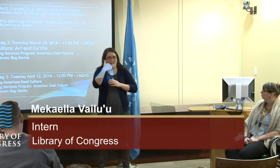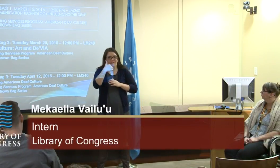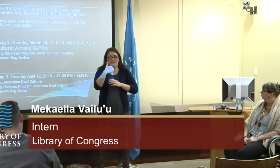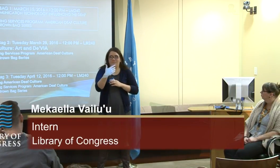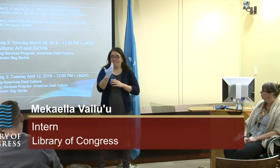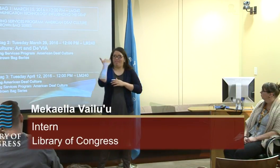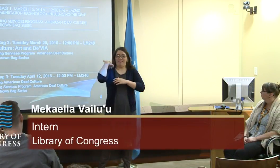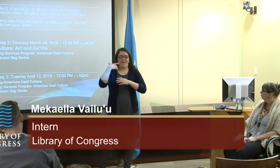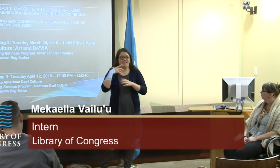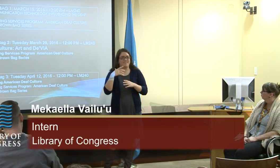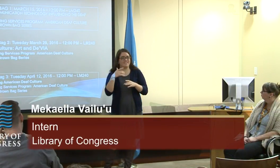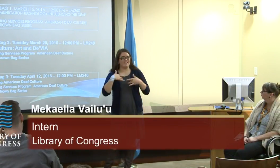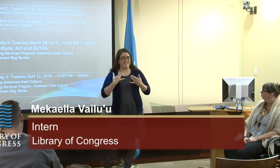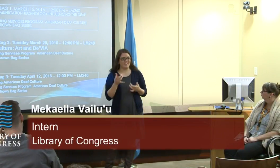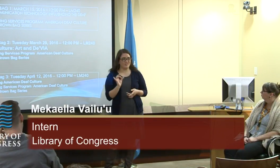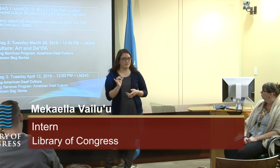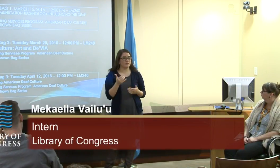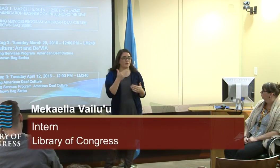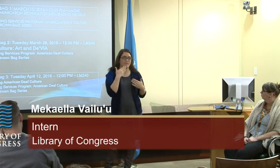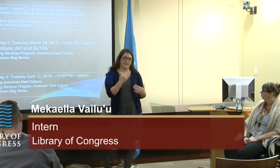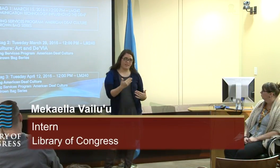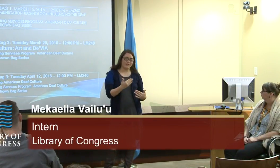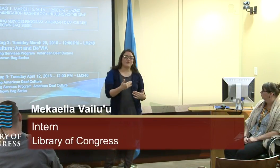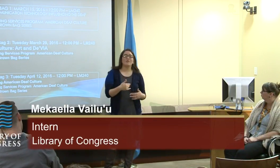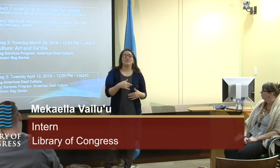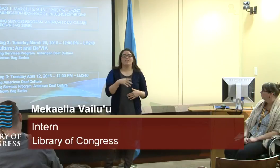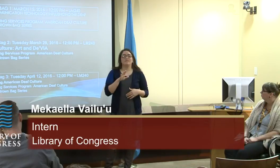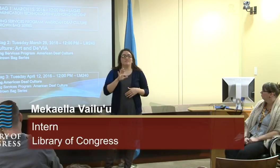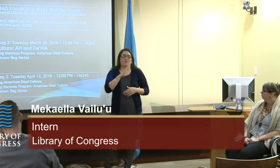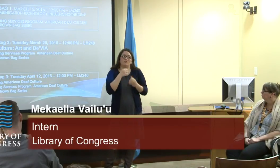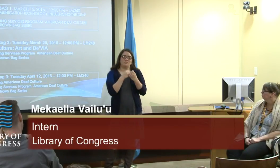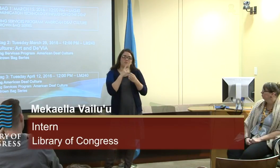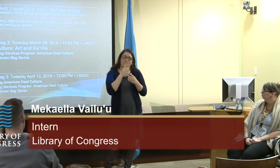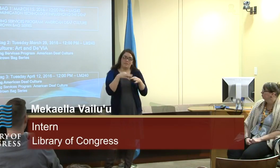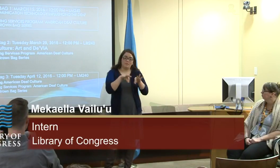I know a few of you were at the first luncheon that we had,